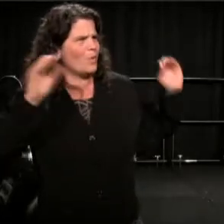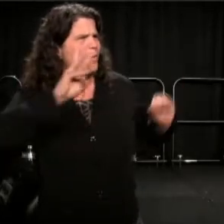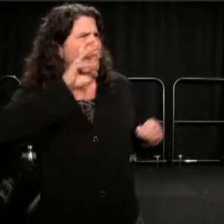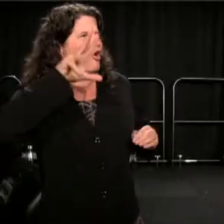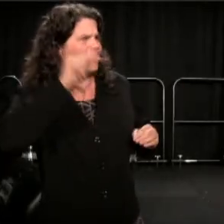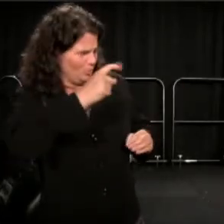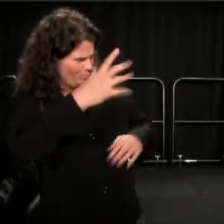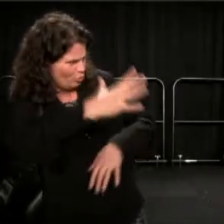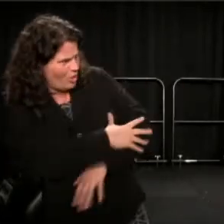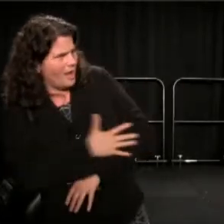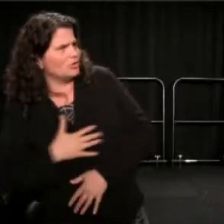But hey, they do it.